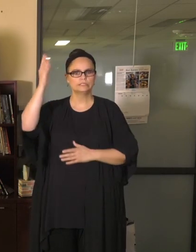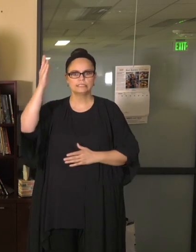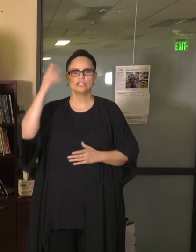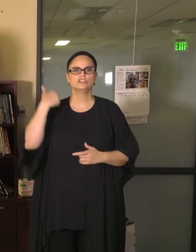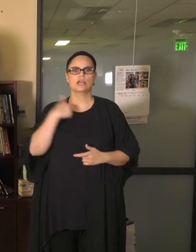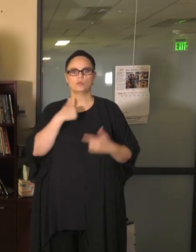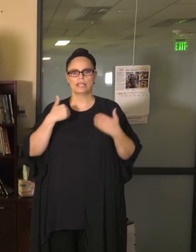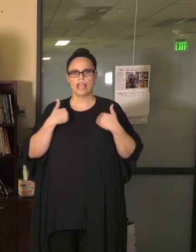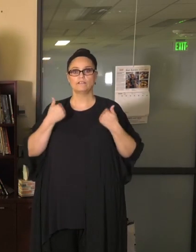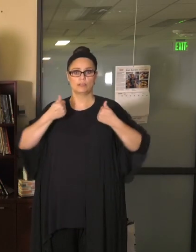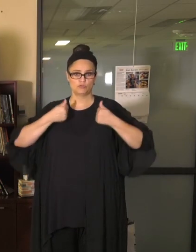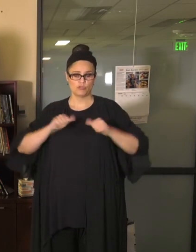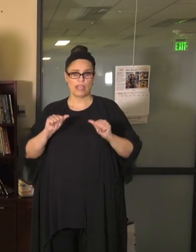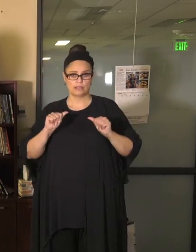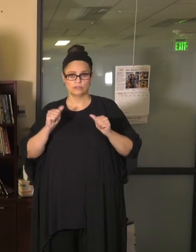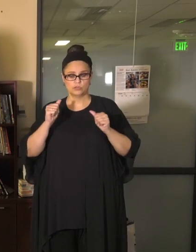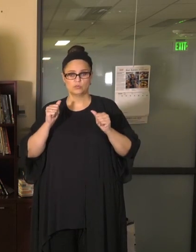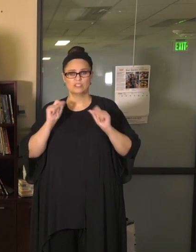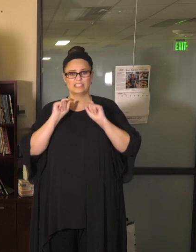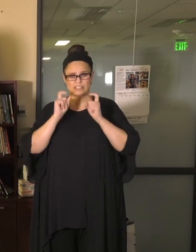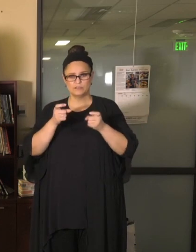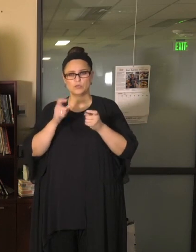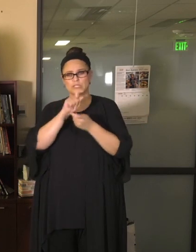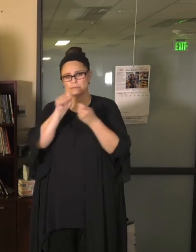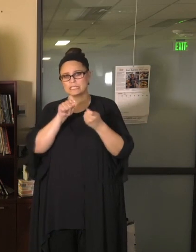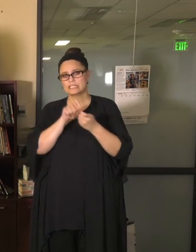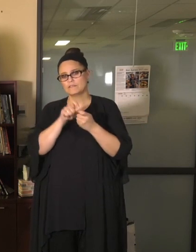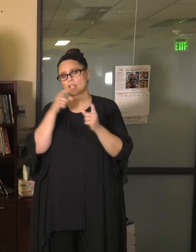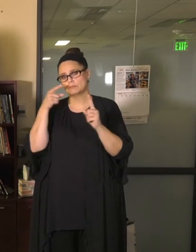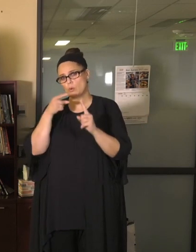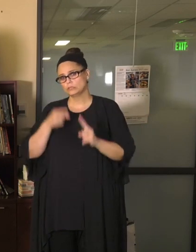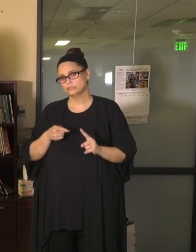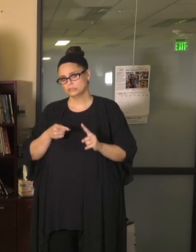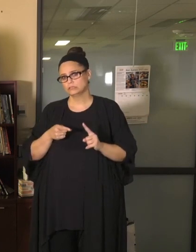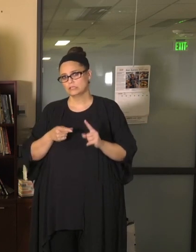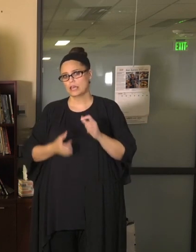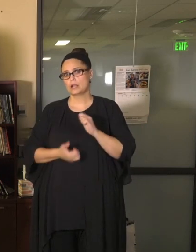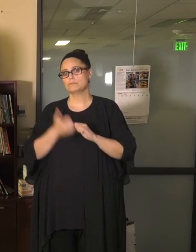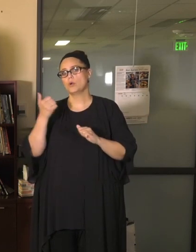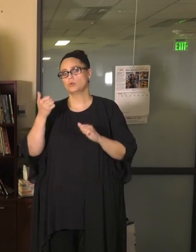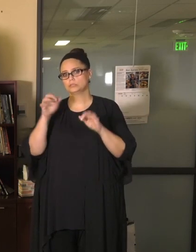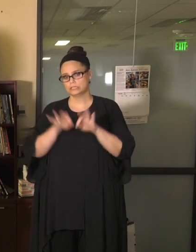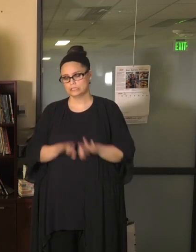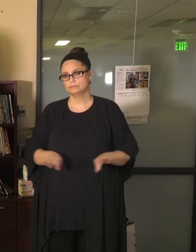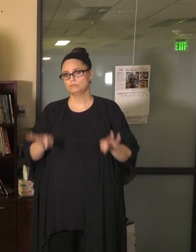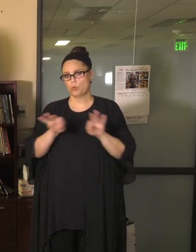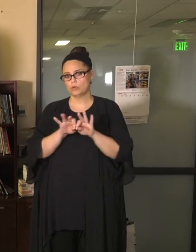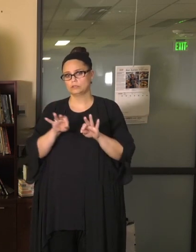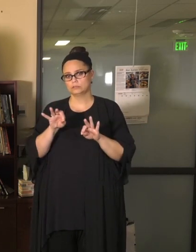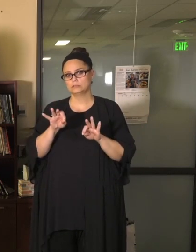I am trying to provide you some of the specific points about that that are most important to me as it relates to the communication that I have with you,